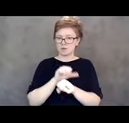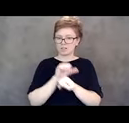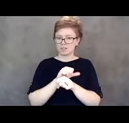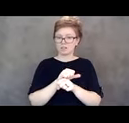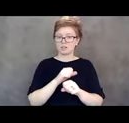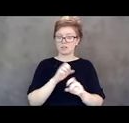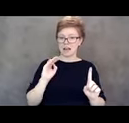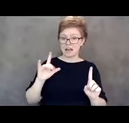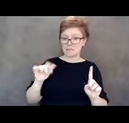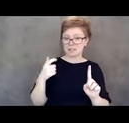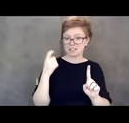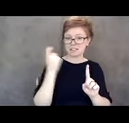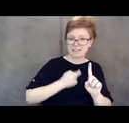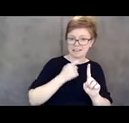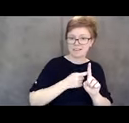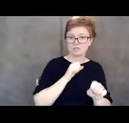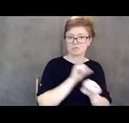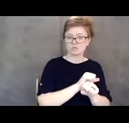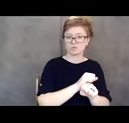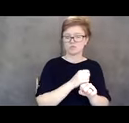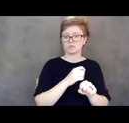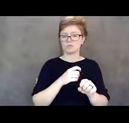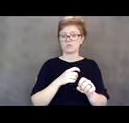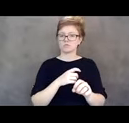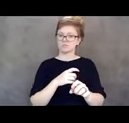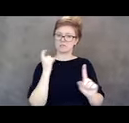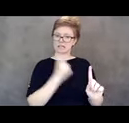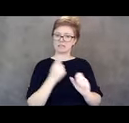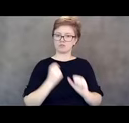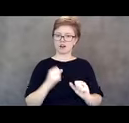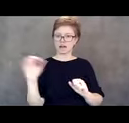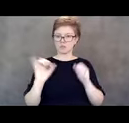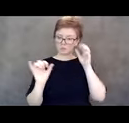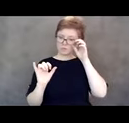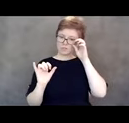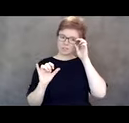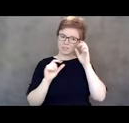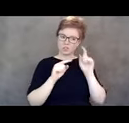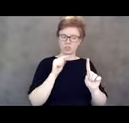She was the one that was taking the stories and as a lot of you can imagine, it's heartbreaking.